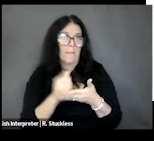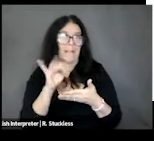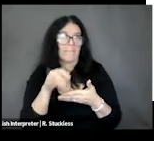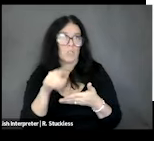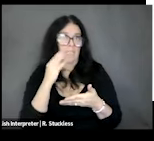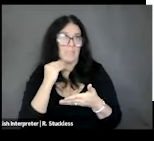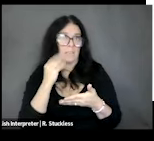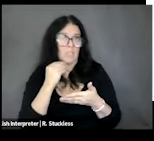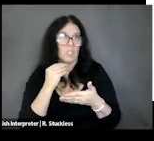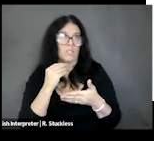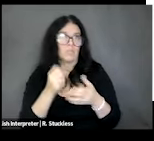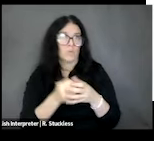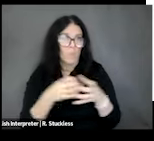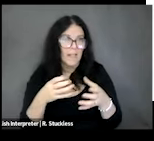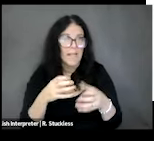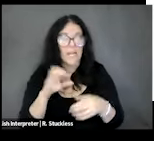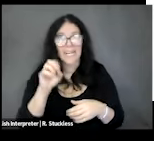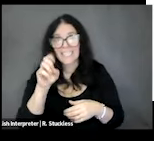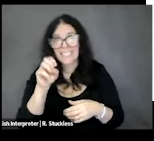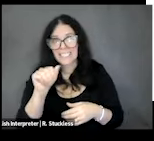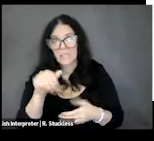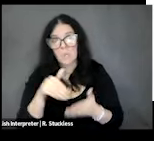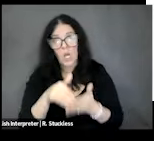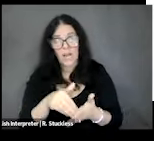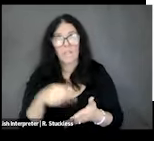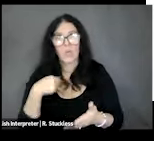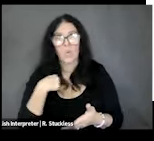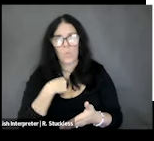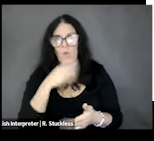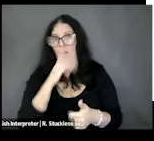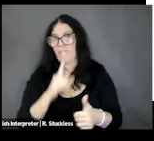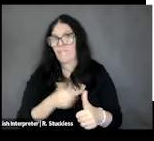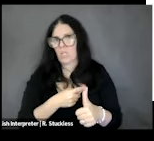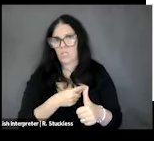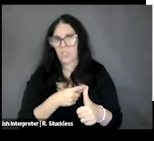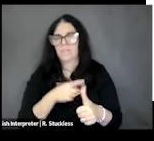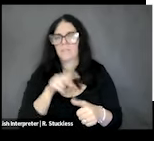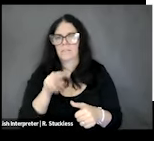swelling or edema. Oftentimes, we look first and foremost at sodium intake to help with that,